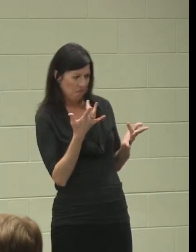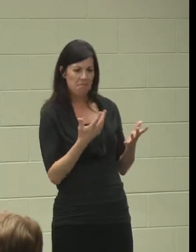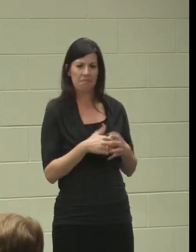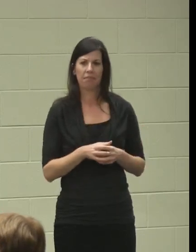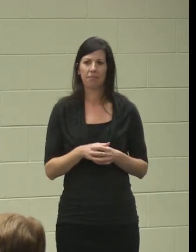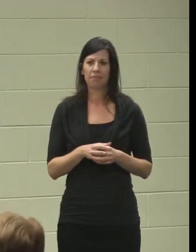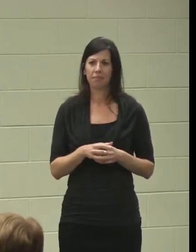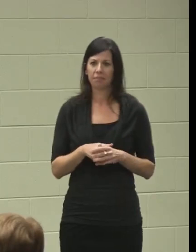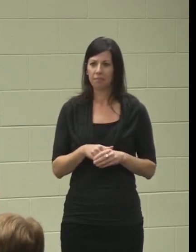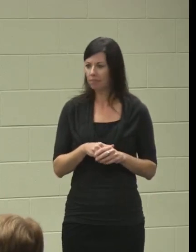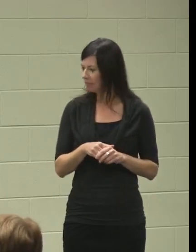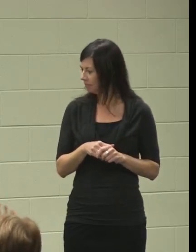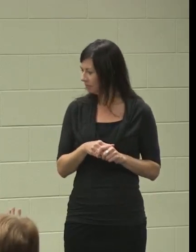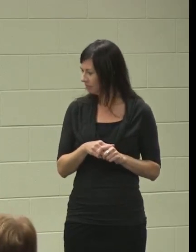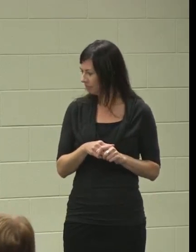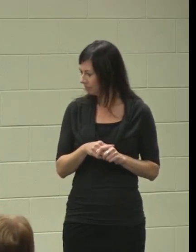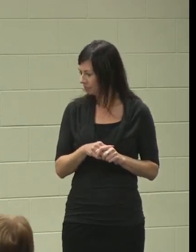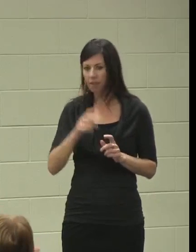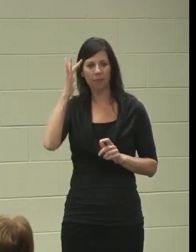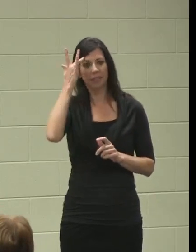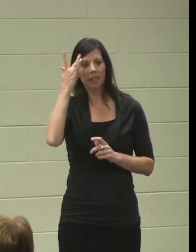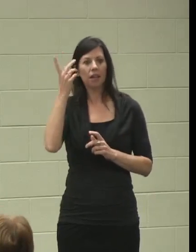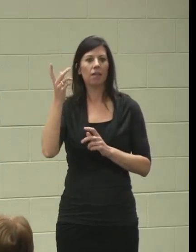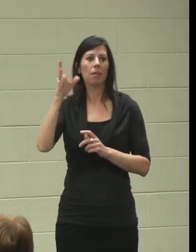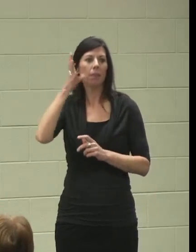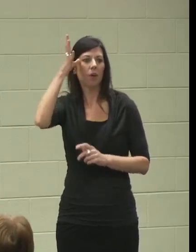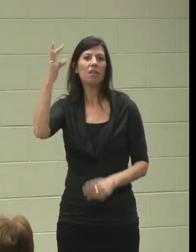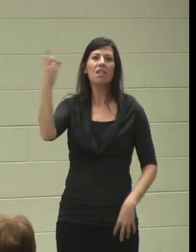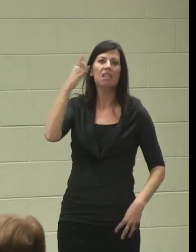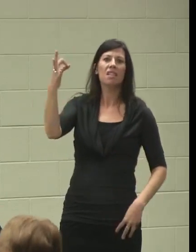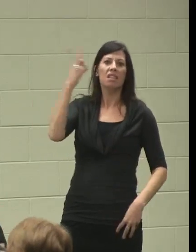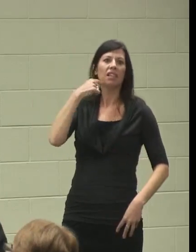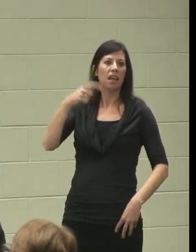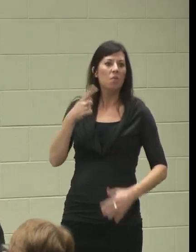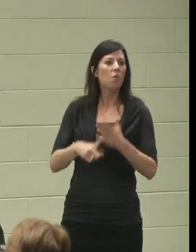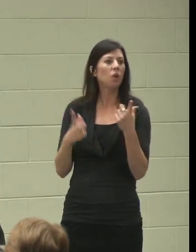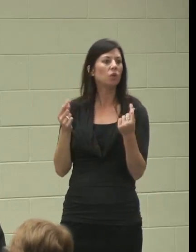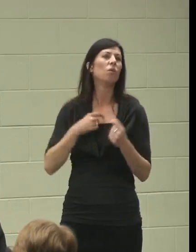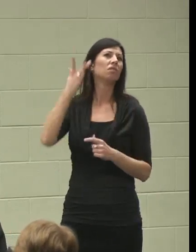"Got tired of being told what to do."